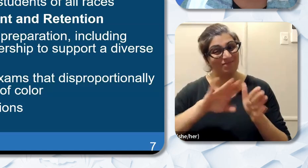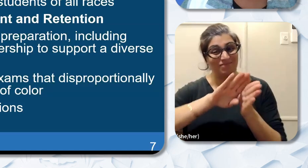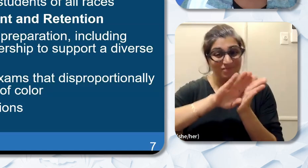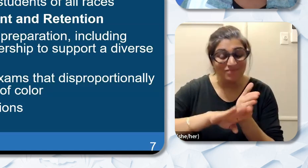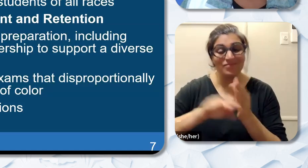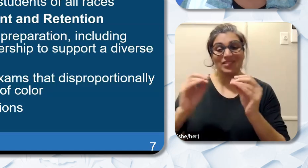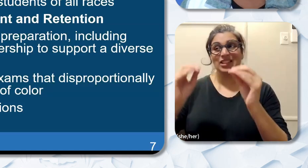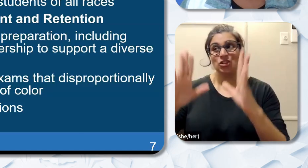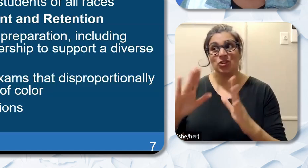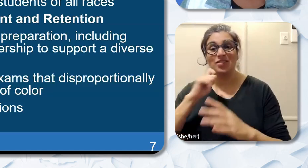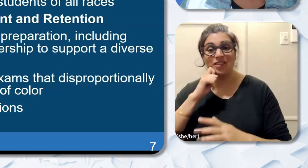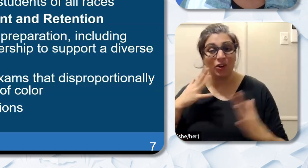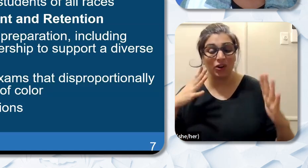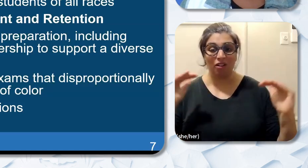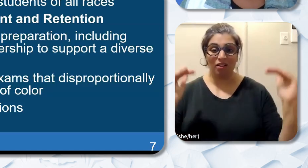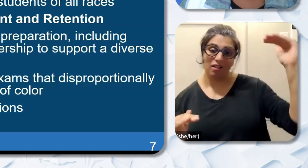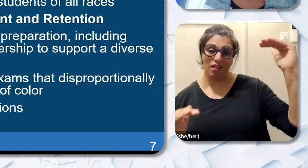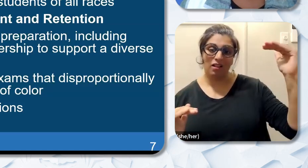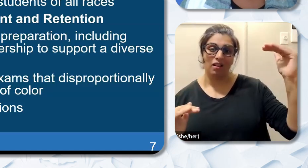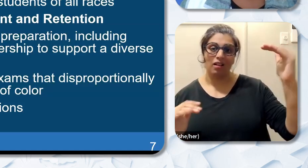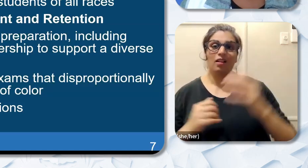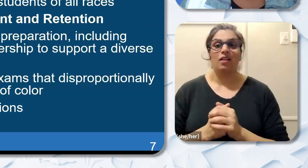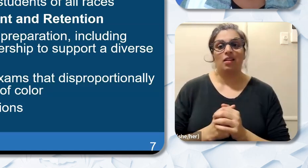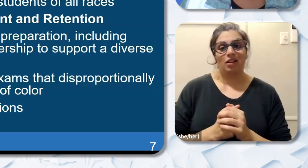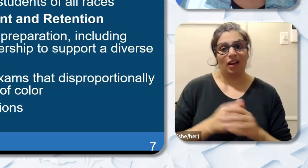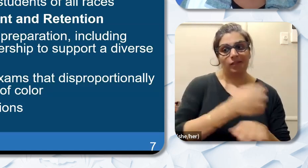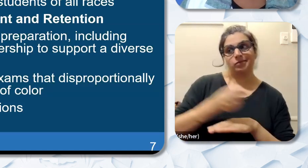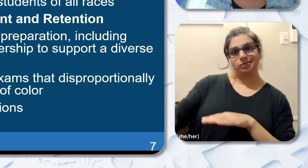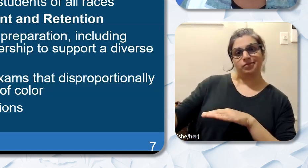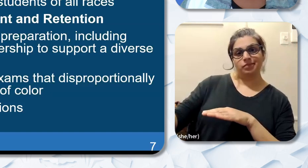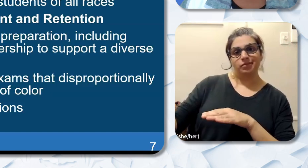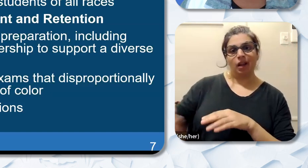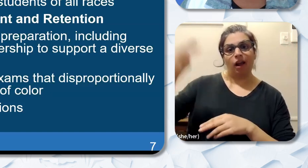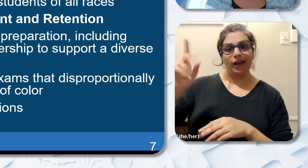conditions and displacement from the high need schools they teach in due to closing schools